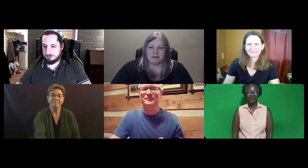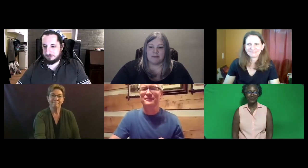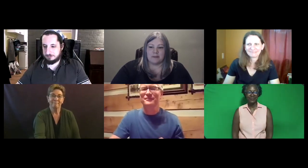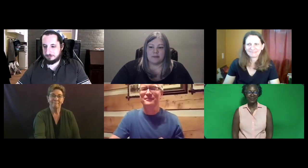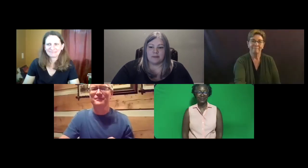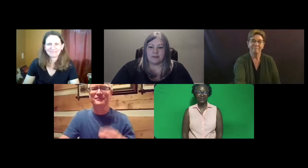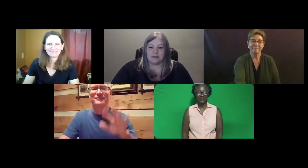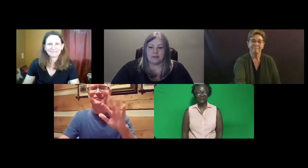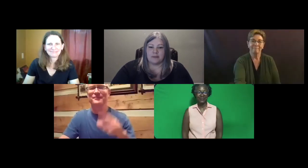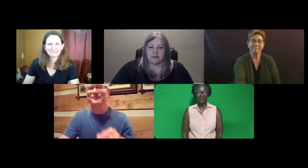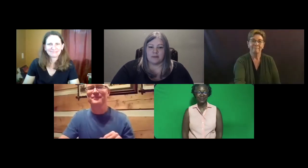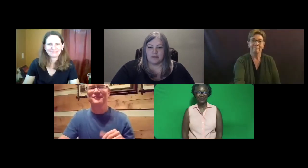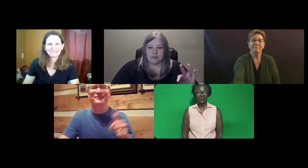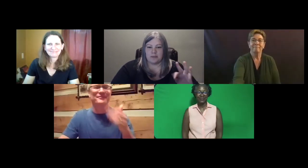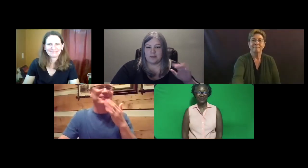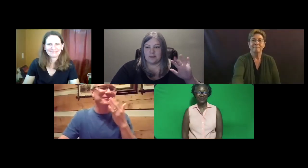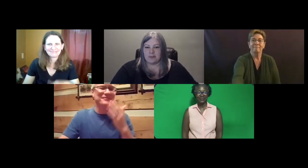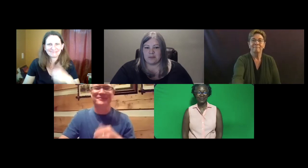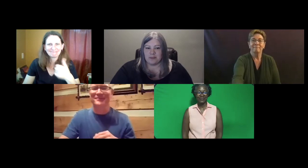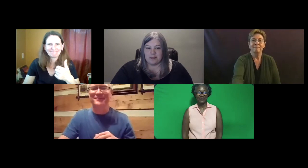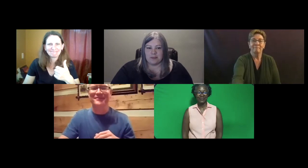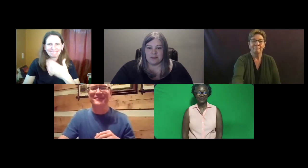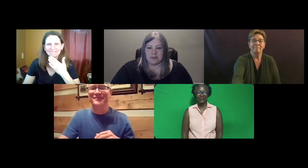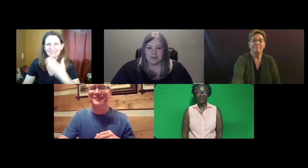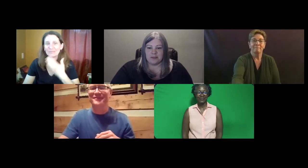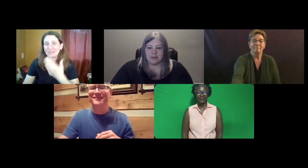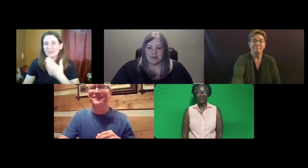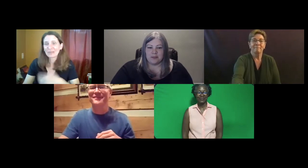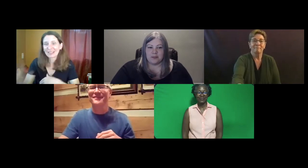Thank you. Bye.